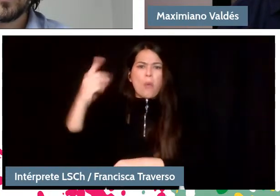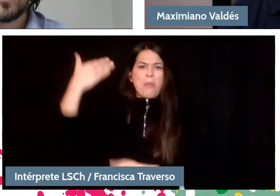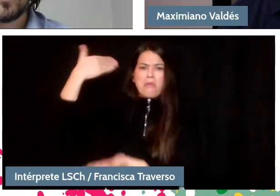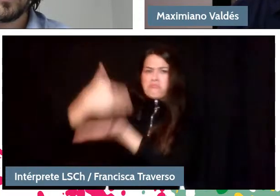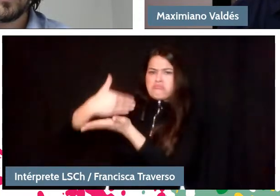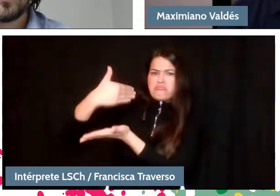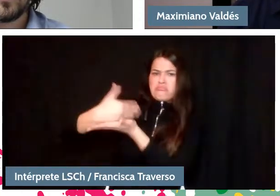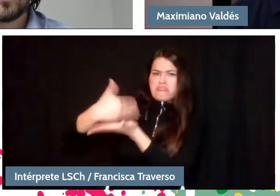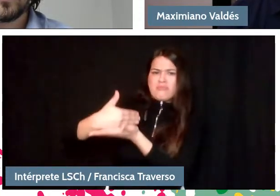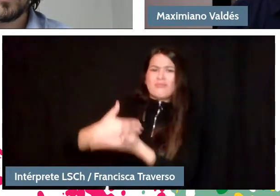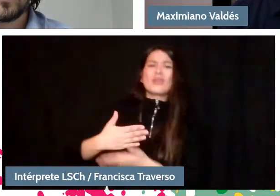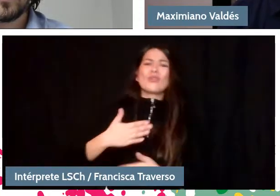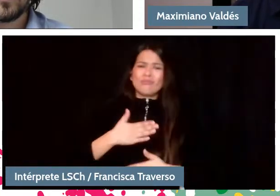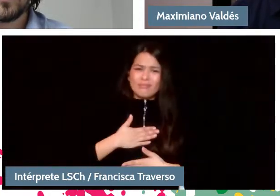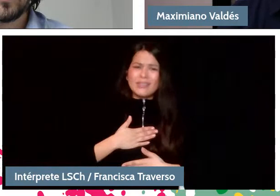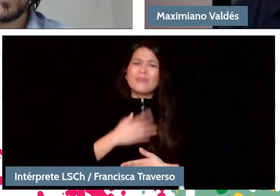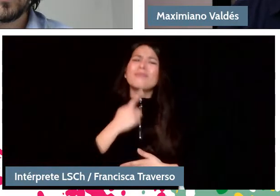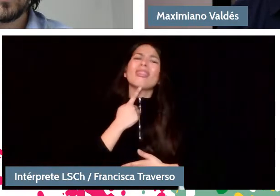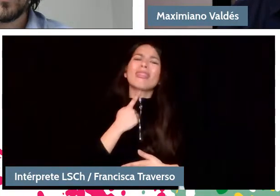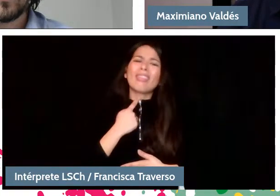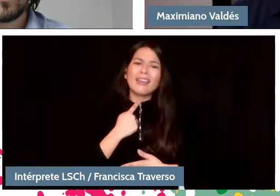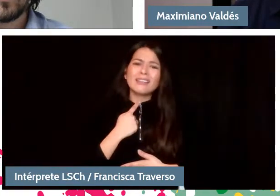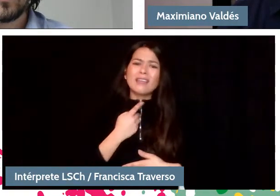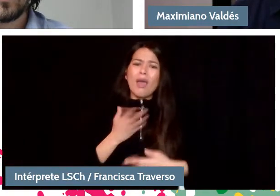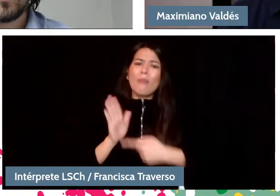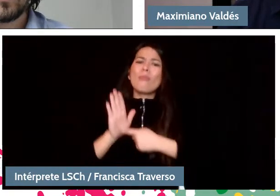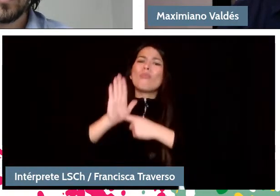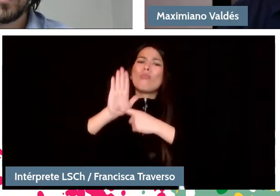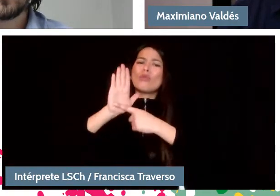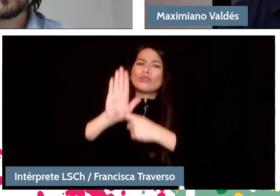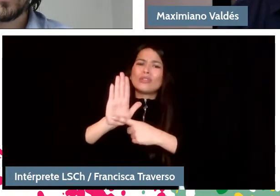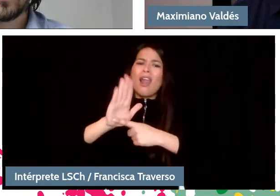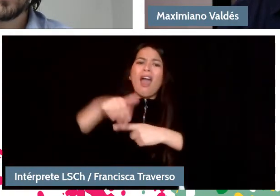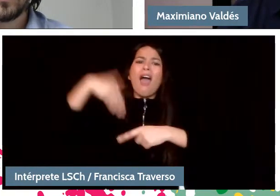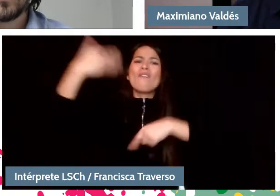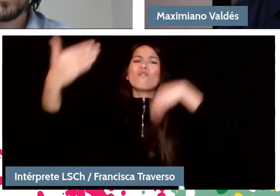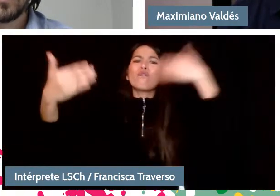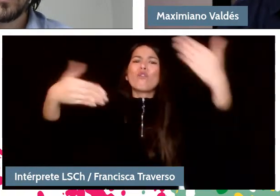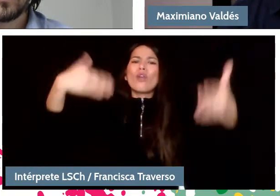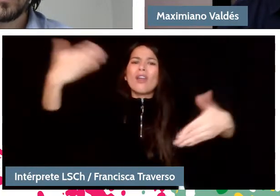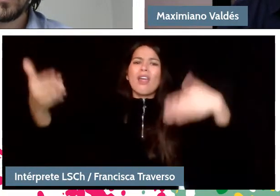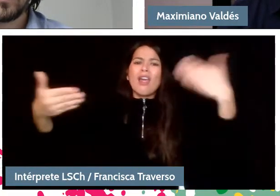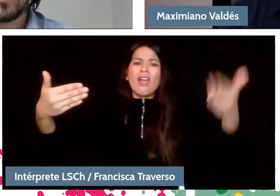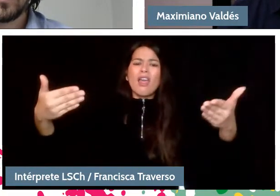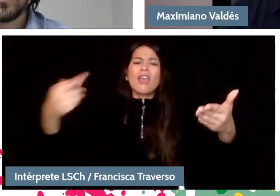was to show outside what happens inside the island. How many important composers there are